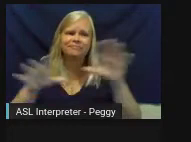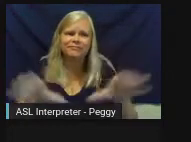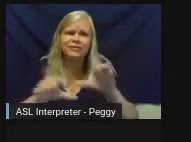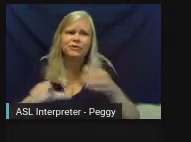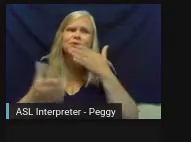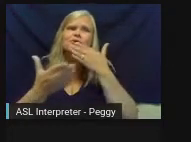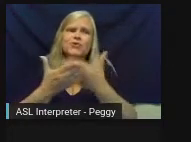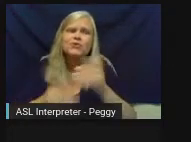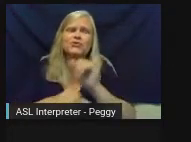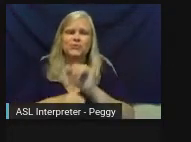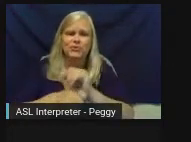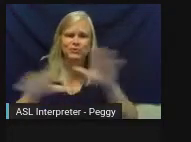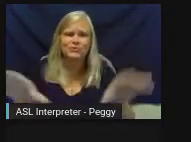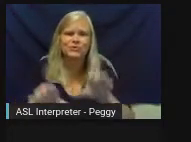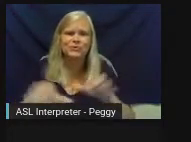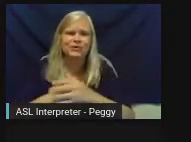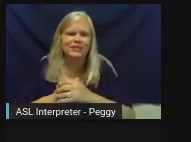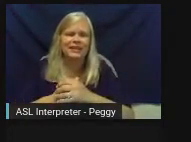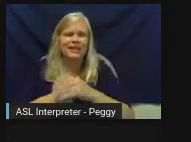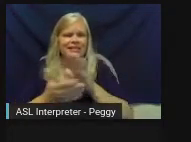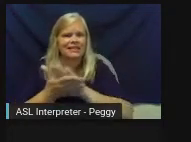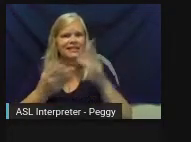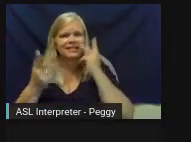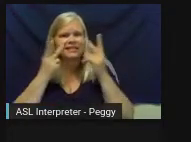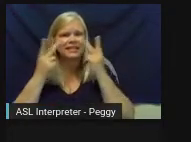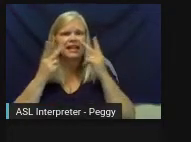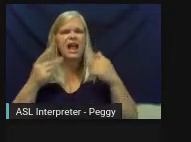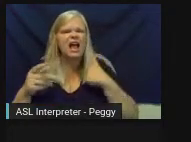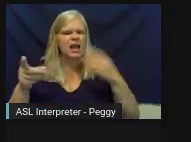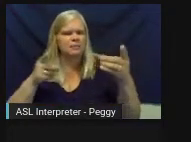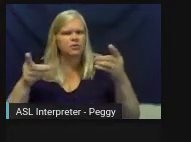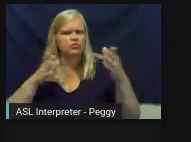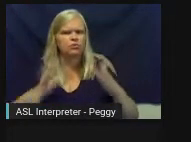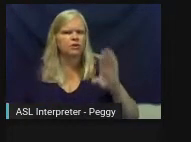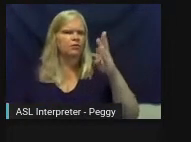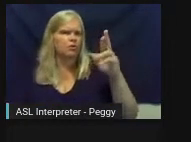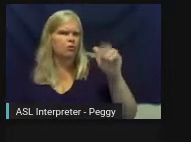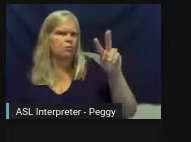As David said, I'm Executive Director of Bravo Greater Des Moines, which serves as the region's arts council